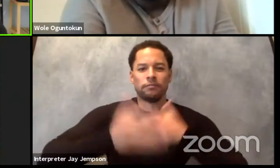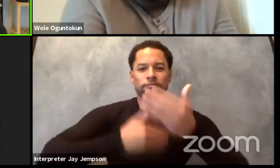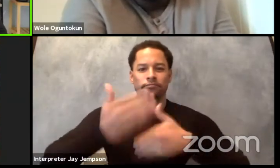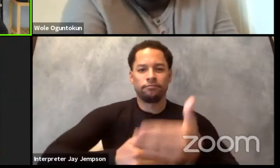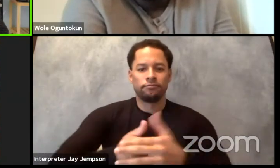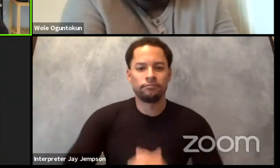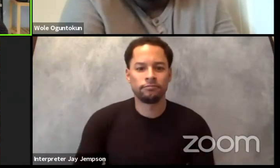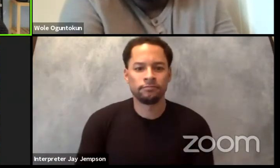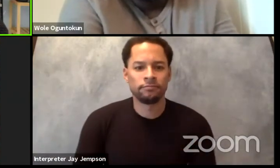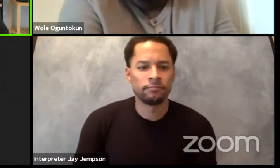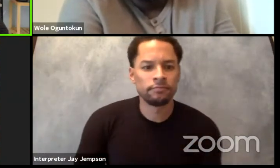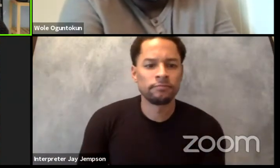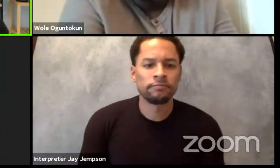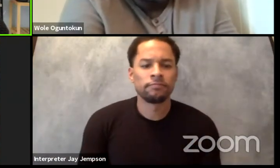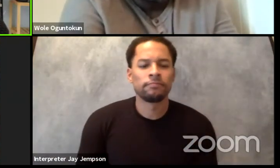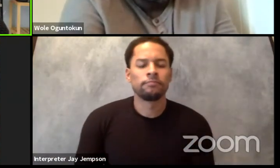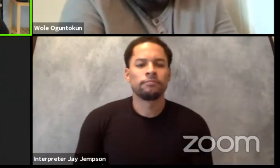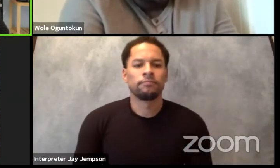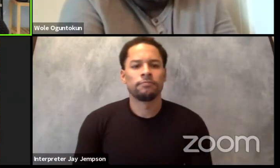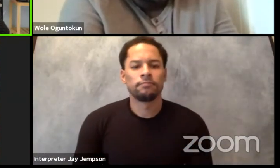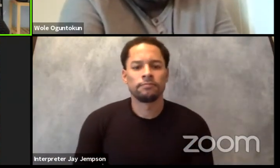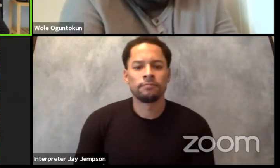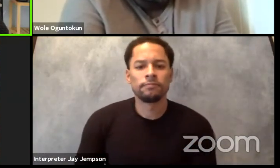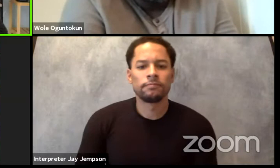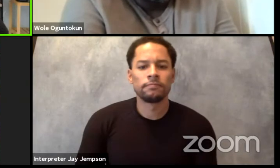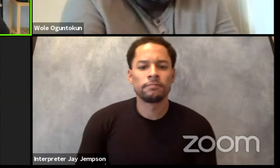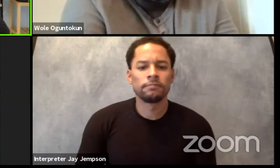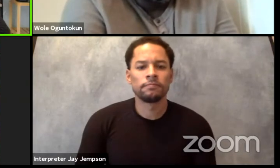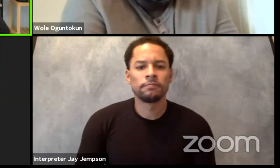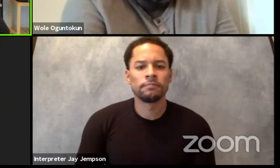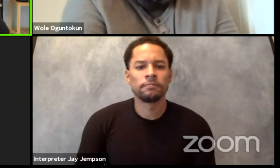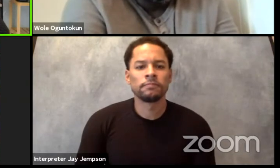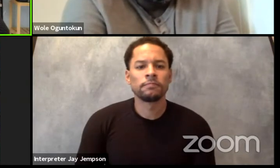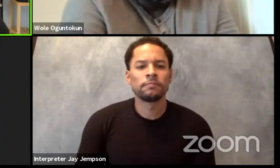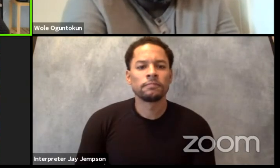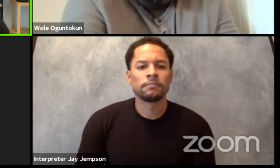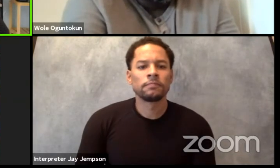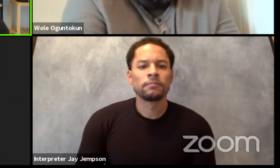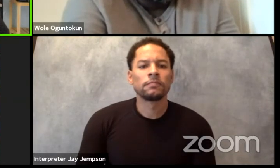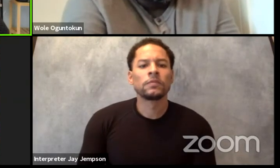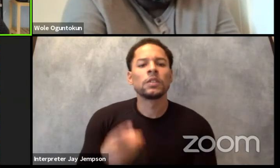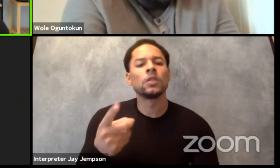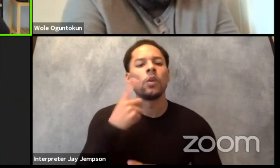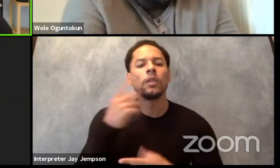and maybe also put in mind as you discussed dramaturgy in the context of production,